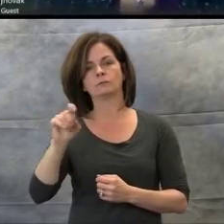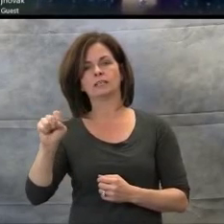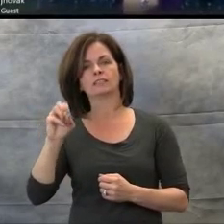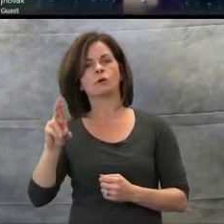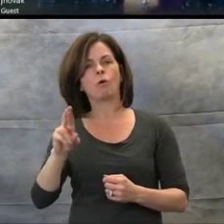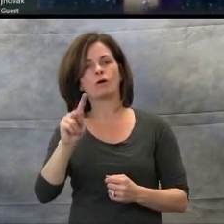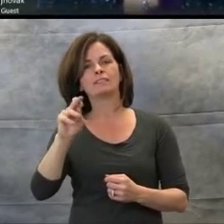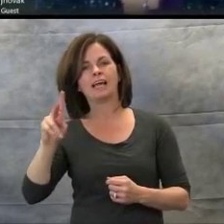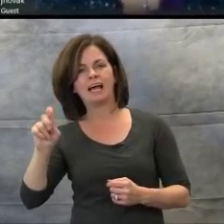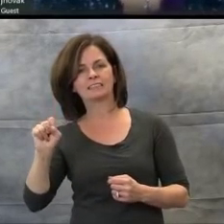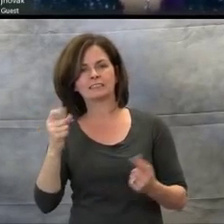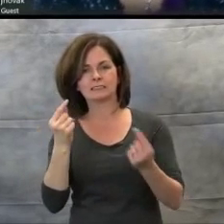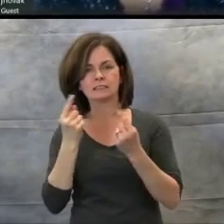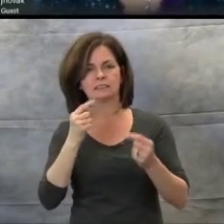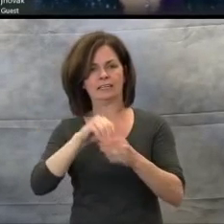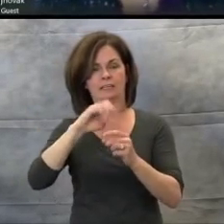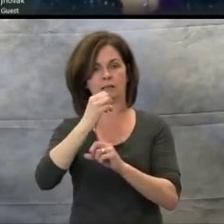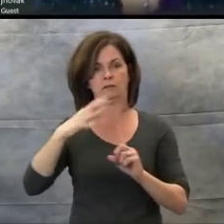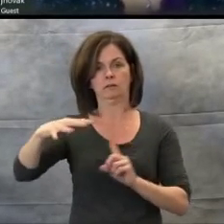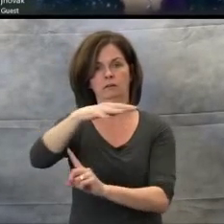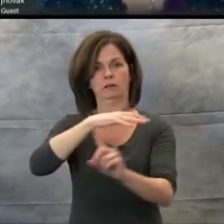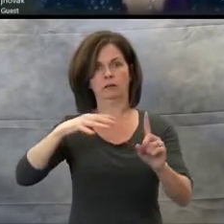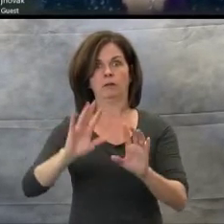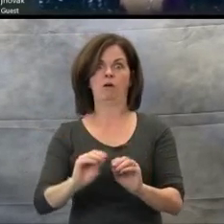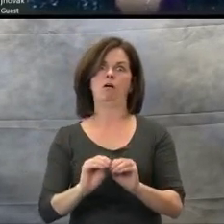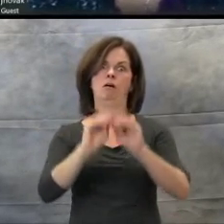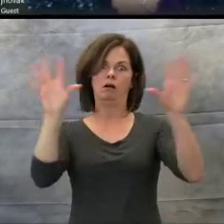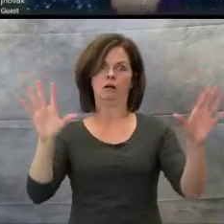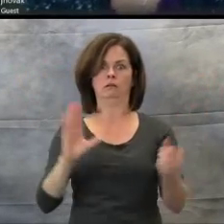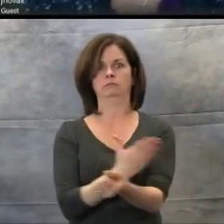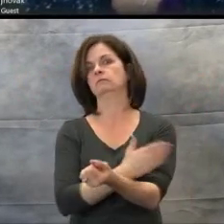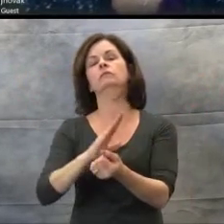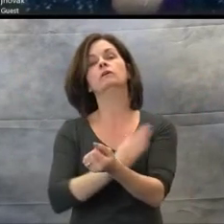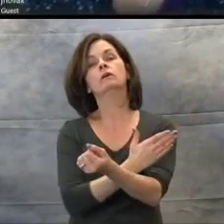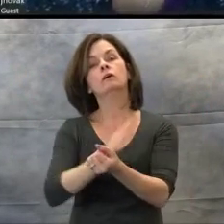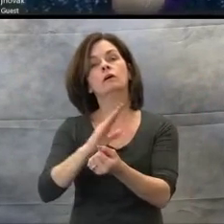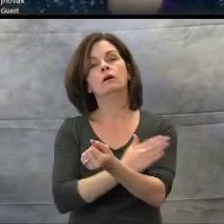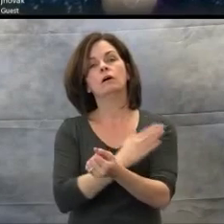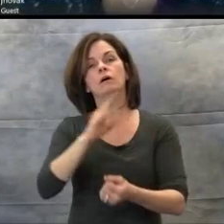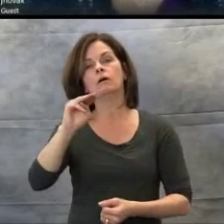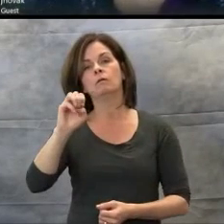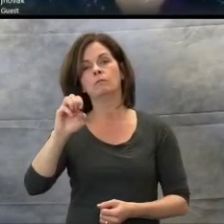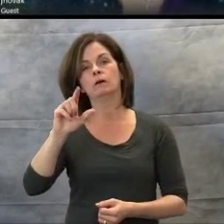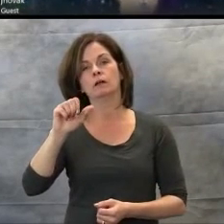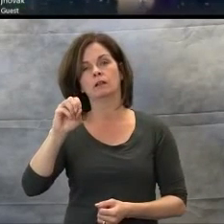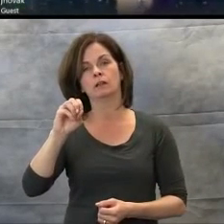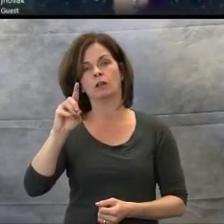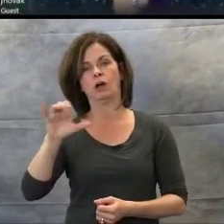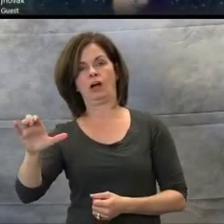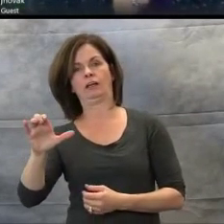is a powerful mnemonic device. Almost all of us learned the ABCs through music.